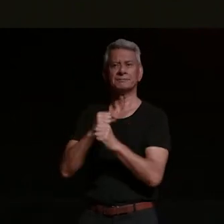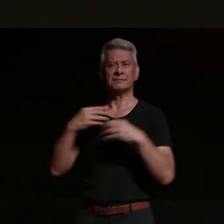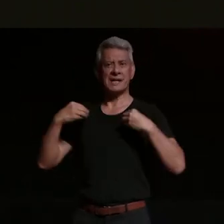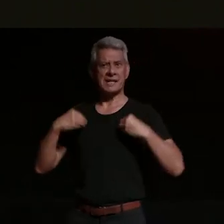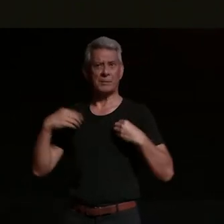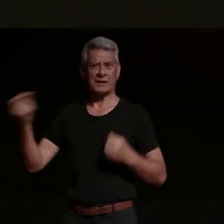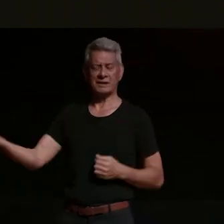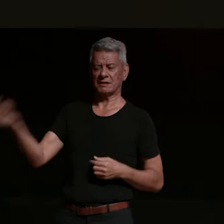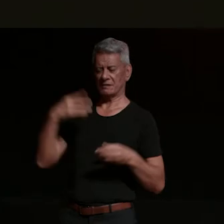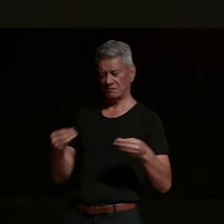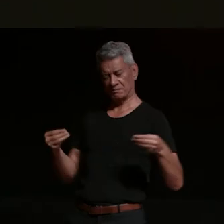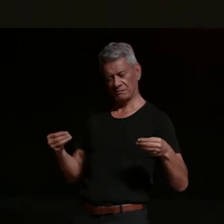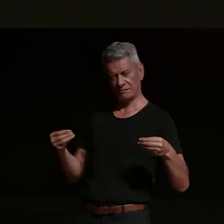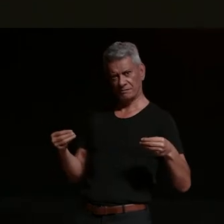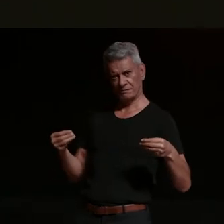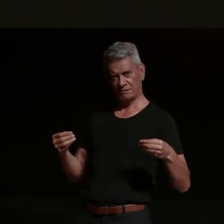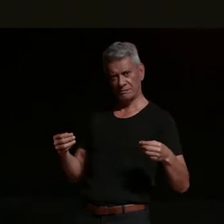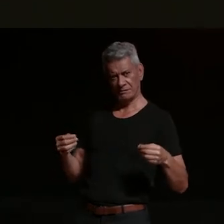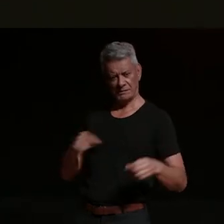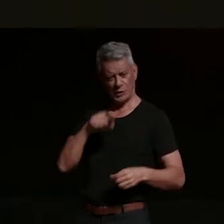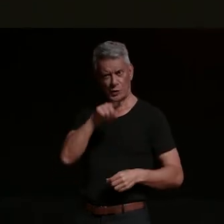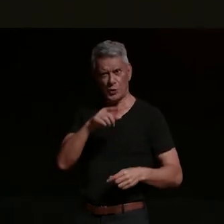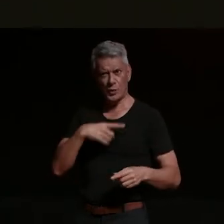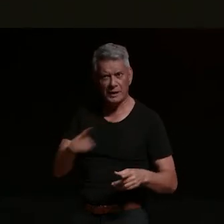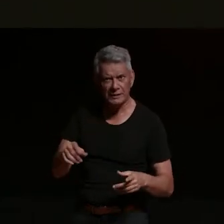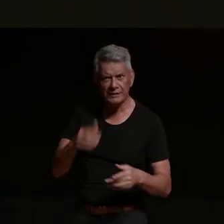weird and they said oh look you know you're you're one of the presidents of dykes on bikes and we've